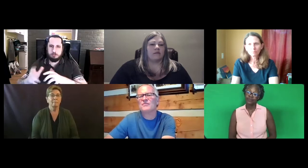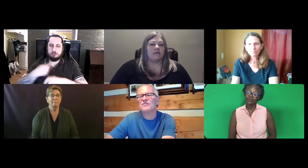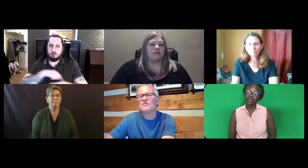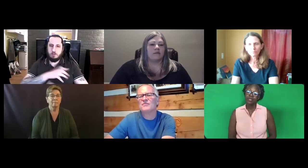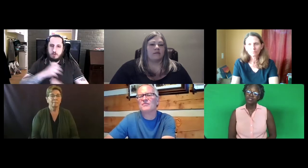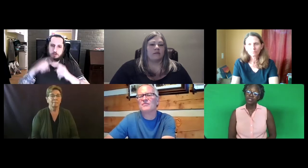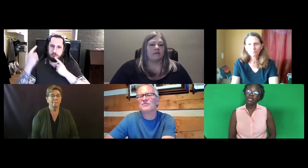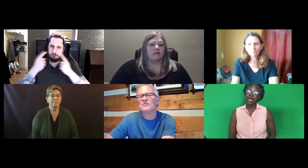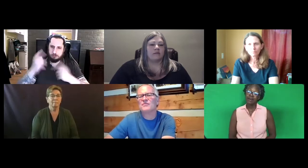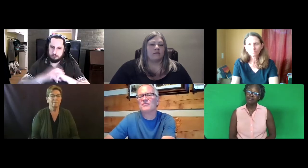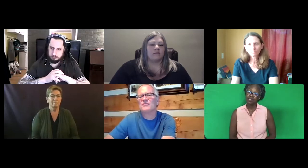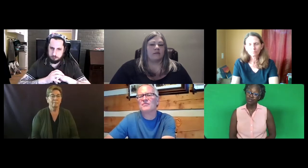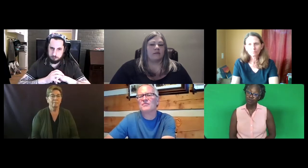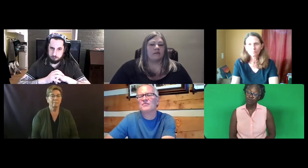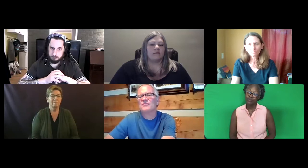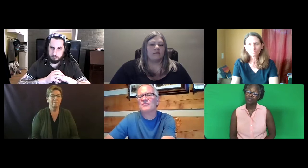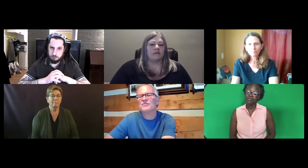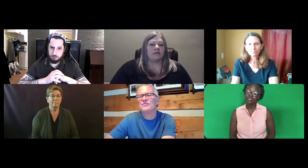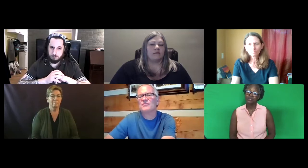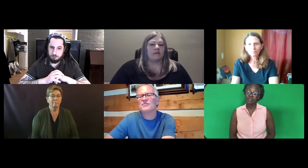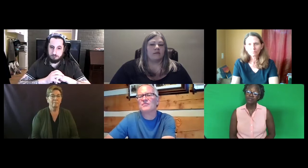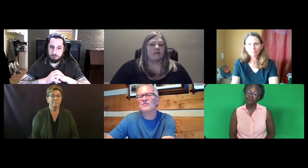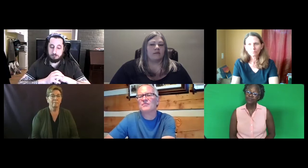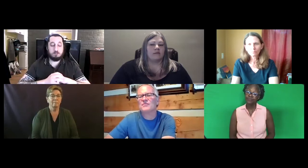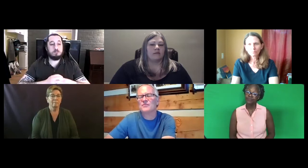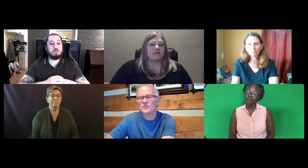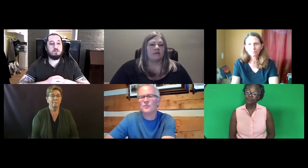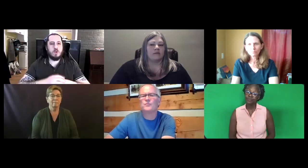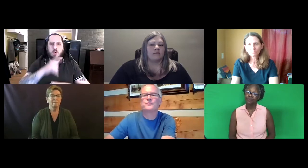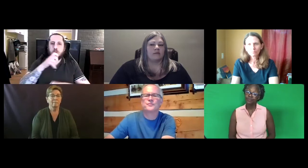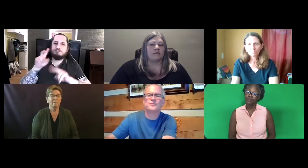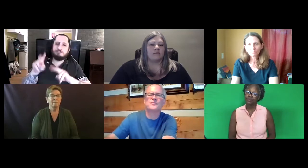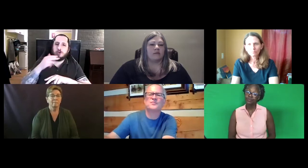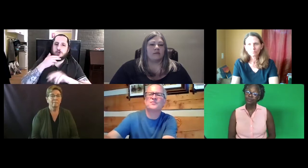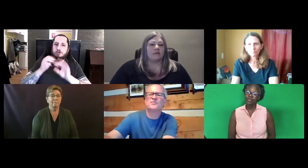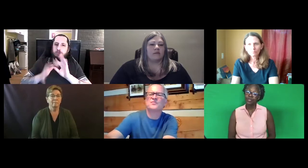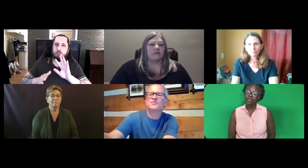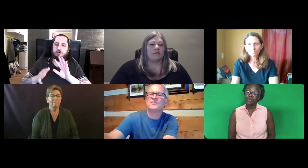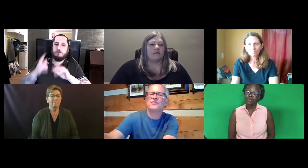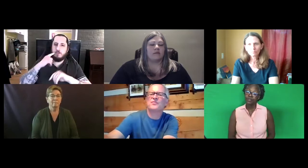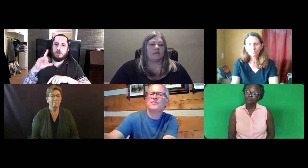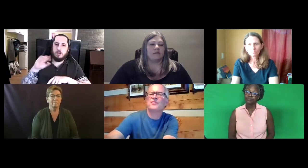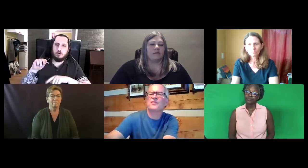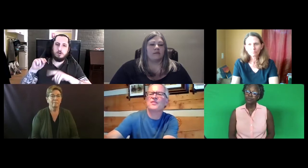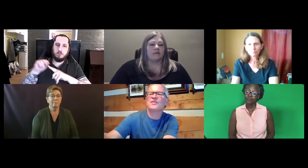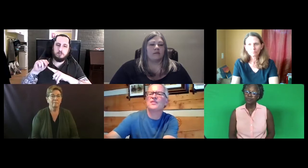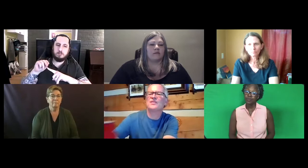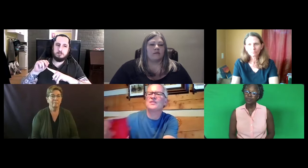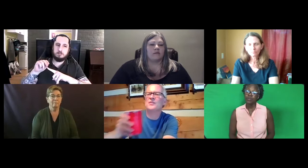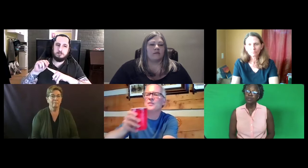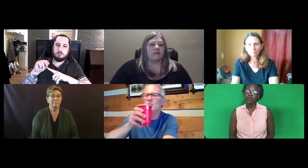So we have two groups to consider.